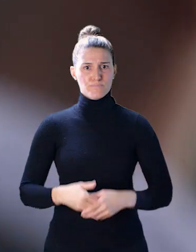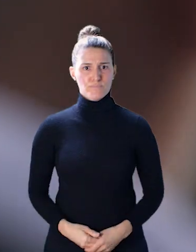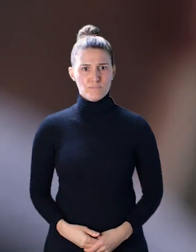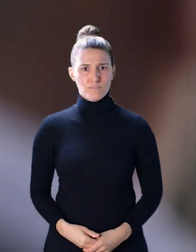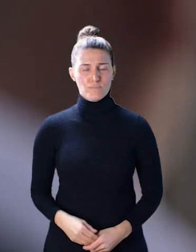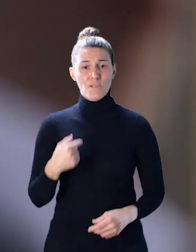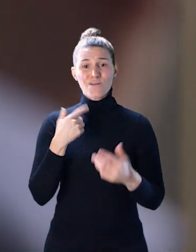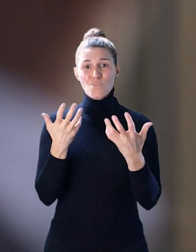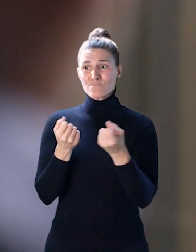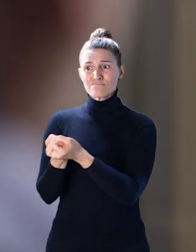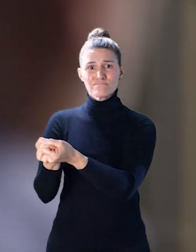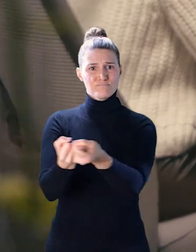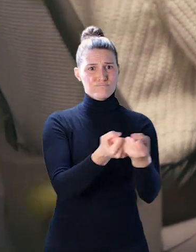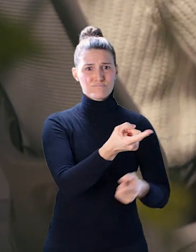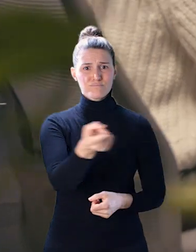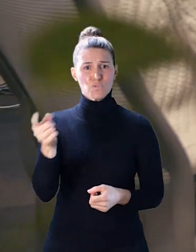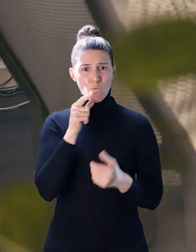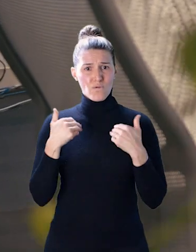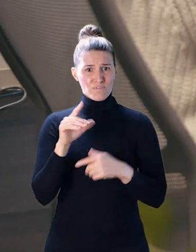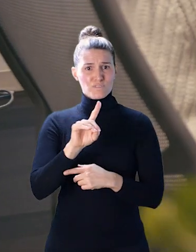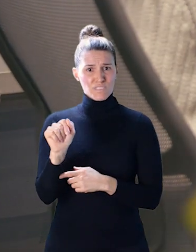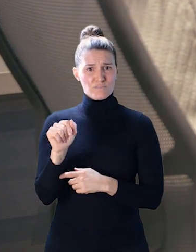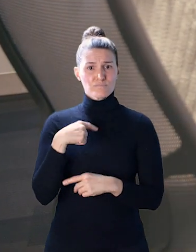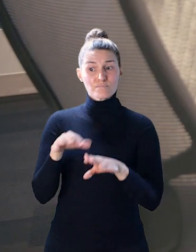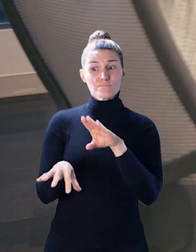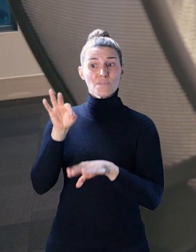I wanted to support those who have disabilities. I discovered